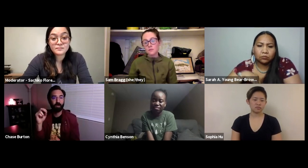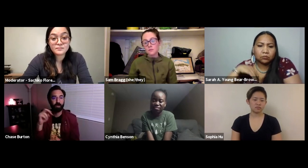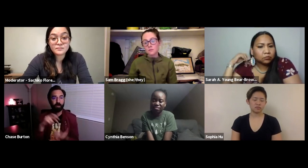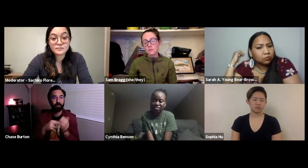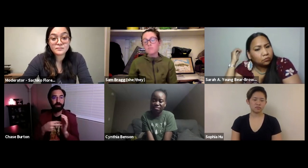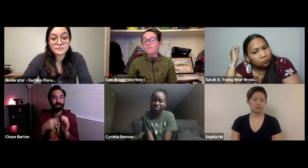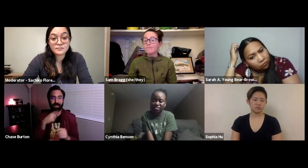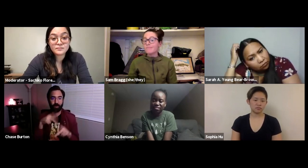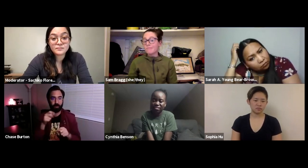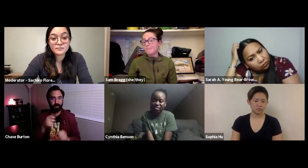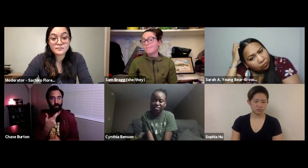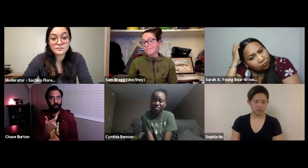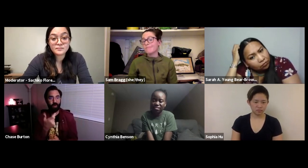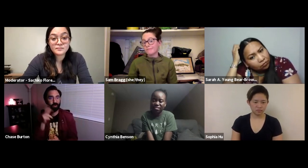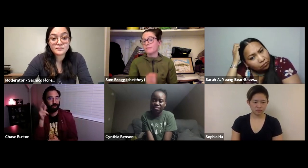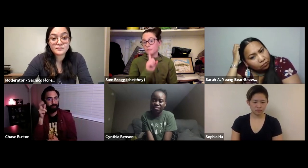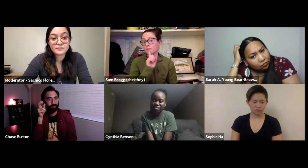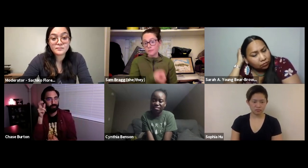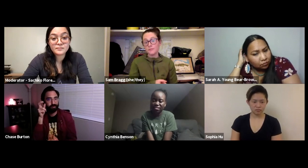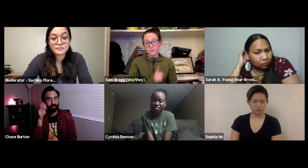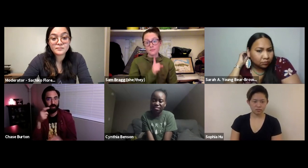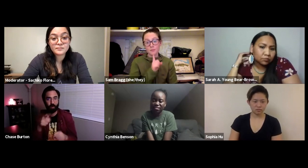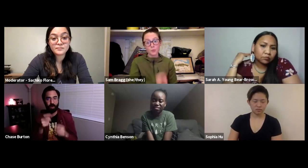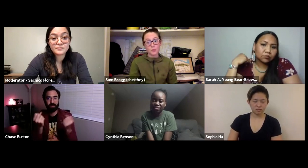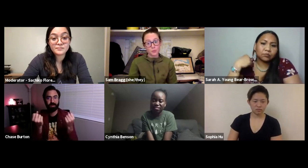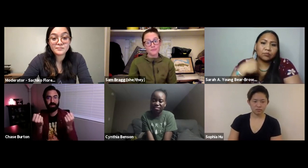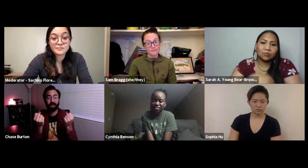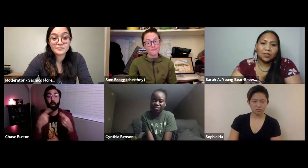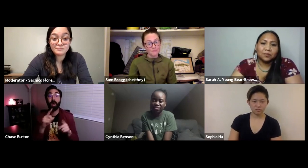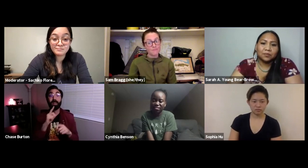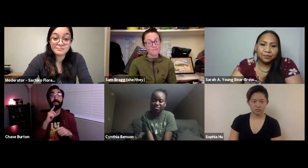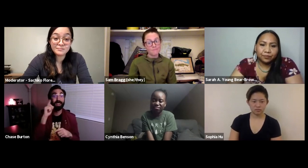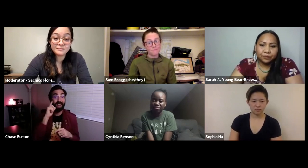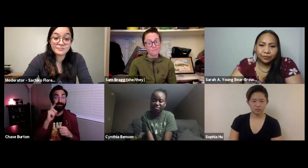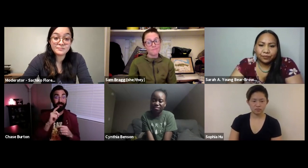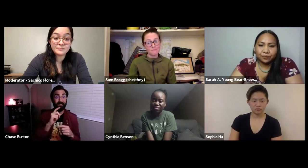accessible with a voiceover so hearing people could still watch and listen while people